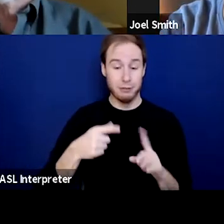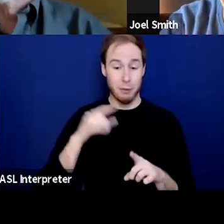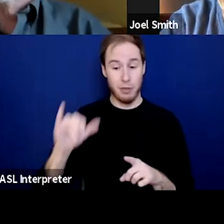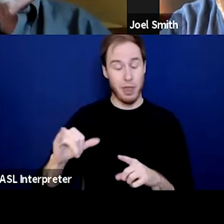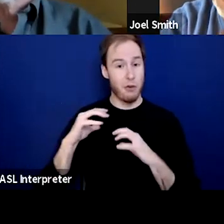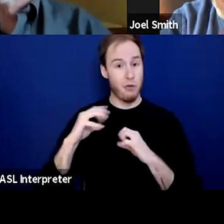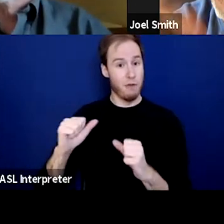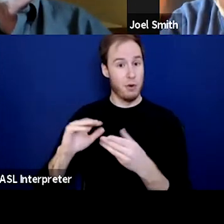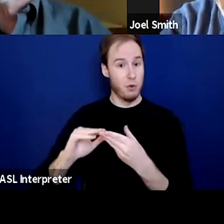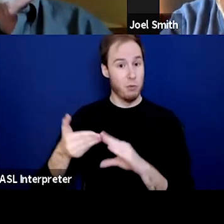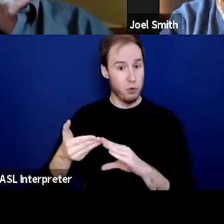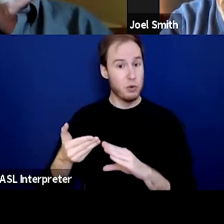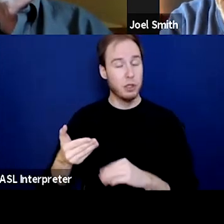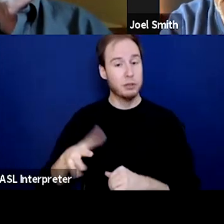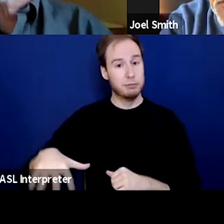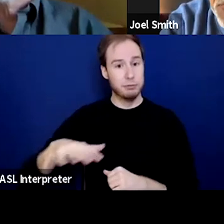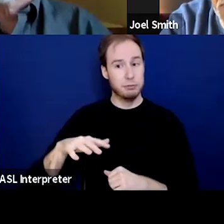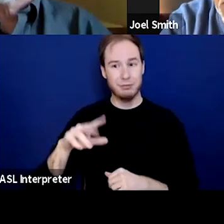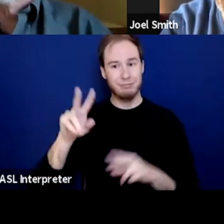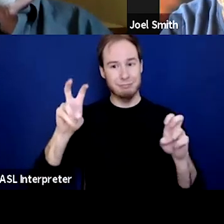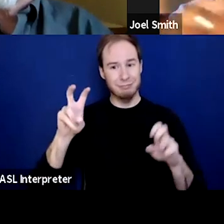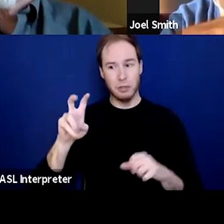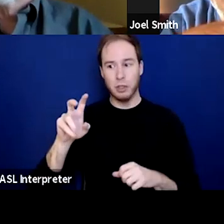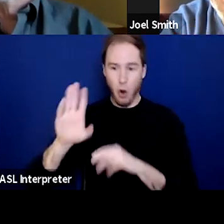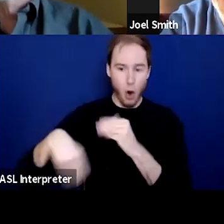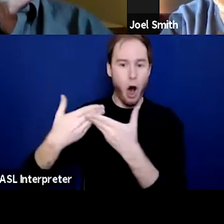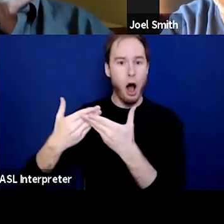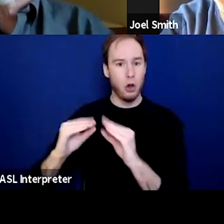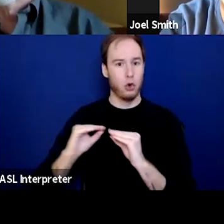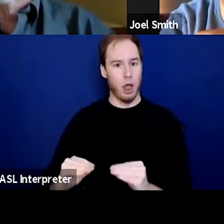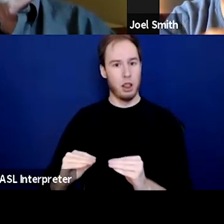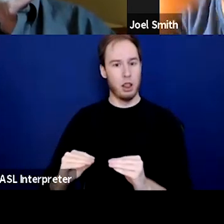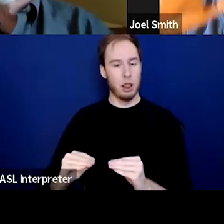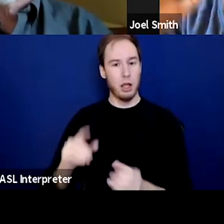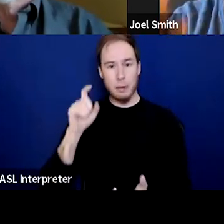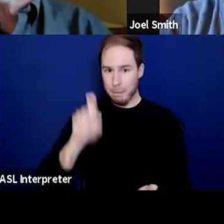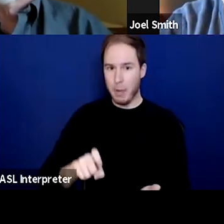it was all or nothing. it was basically abstinence. Don't do nothing else.